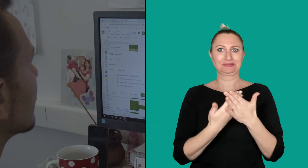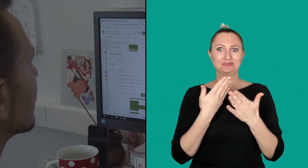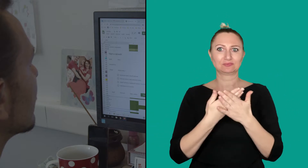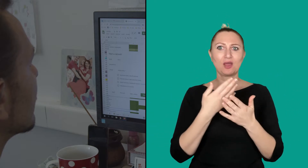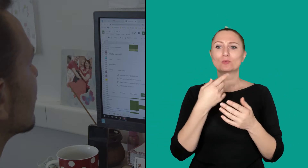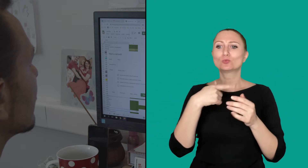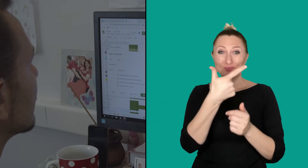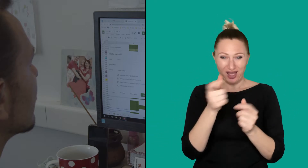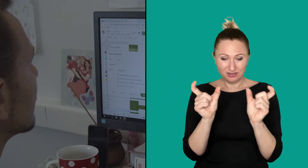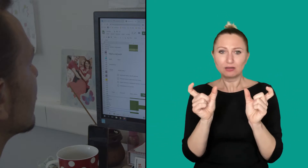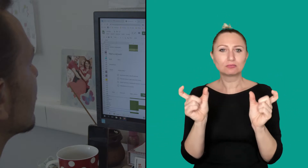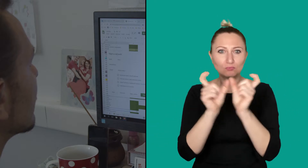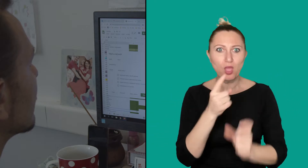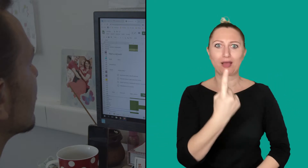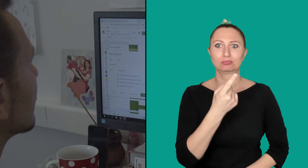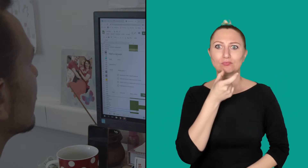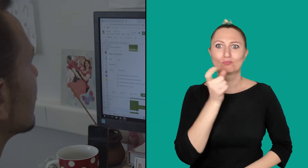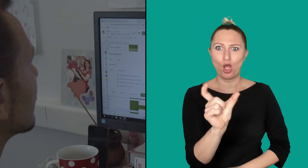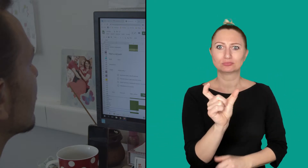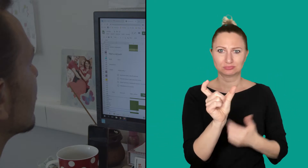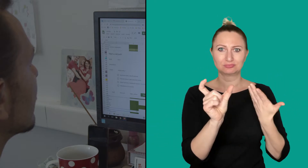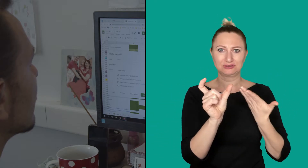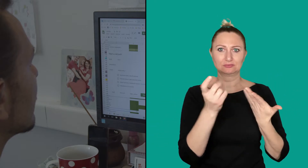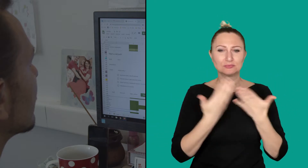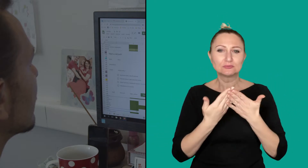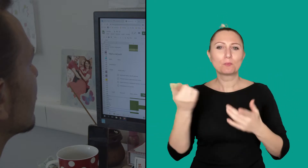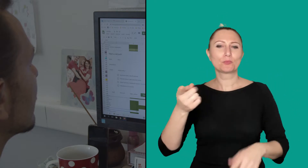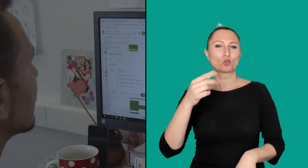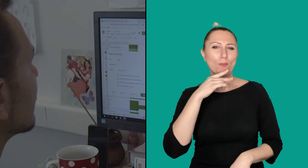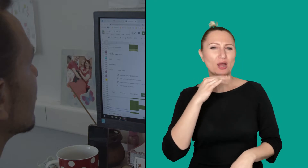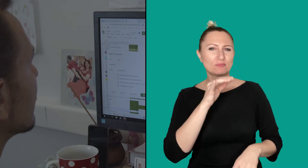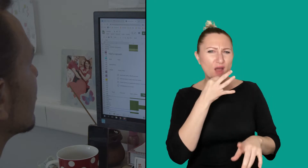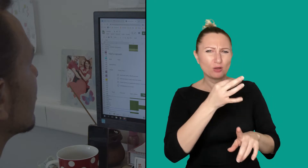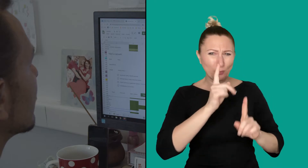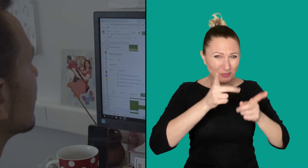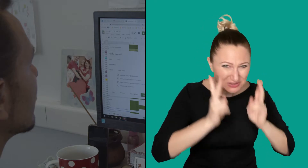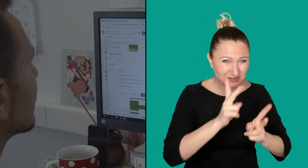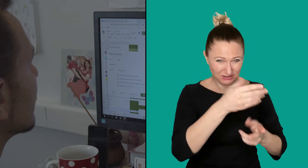sign PARKING SPACE but he asks them again,